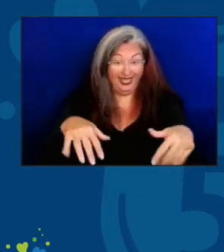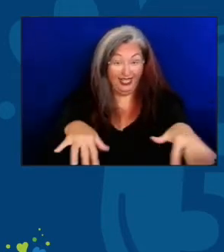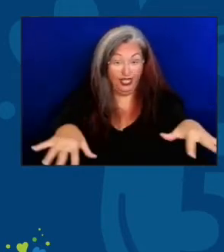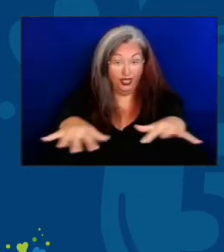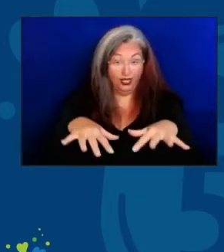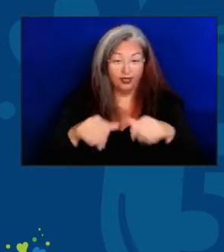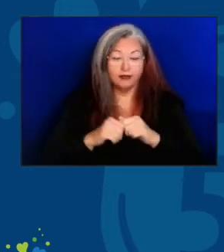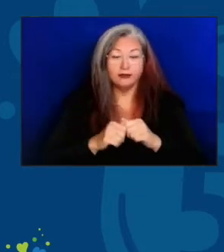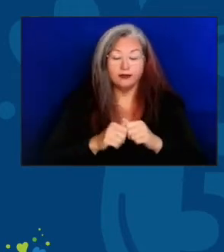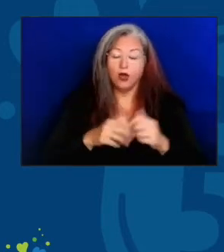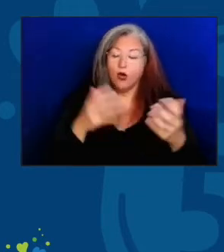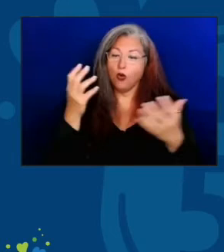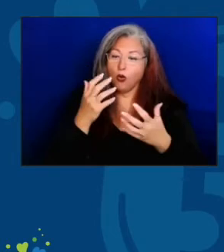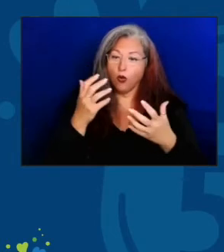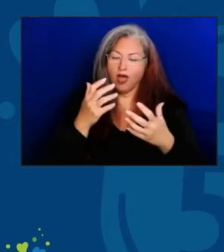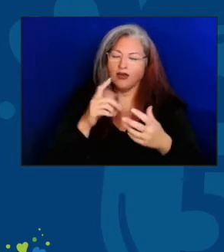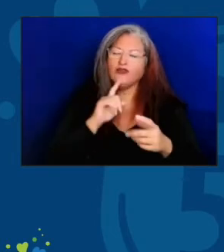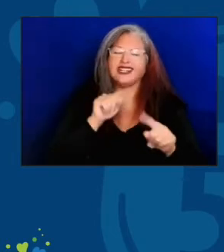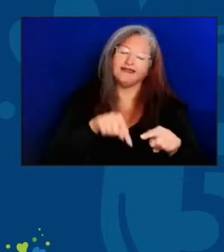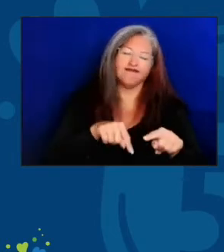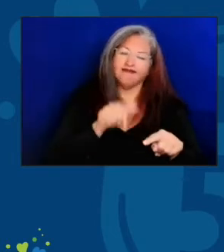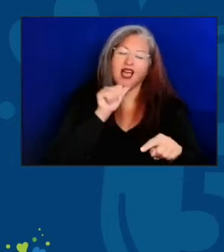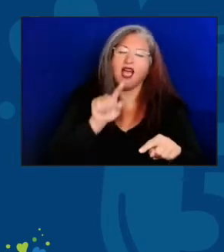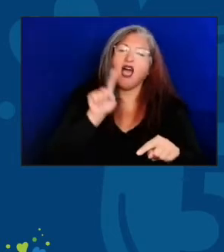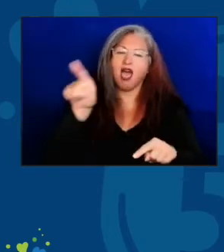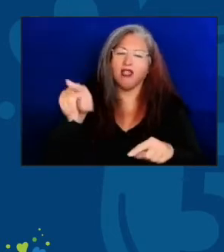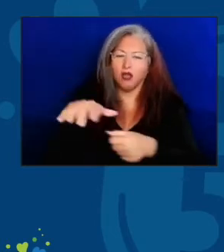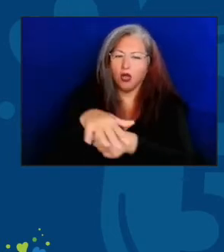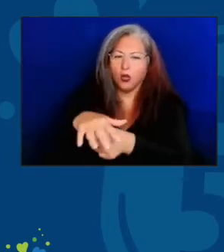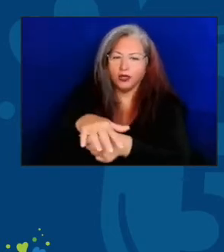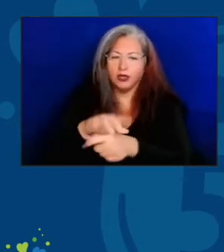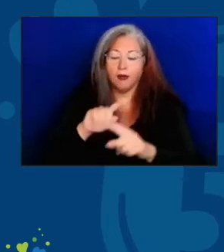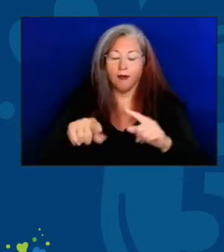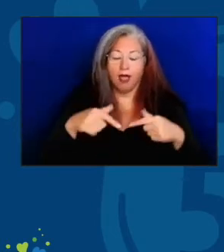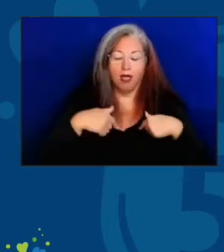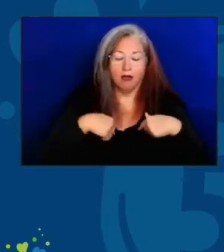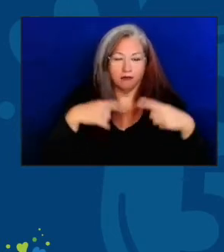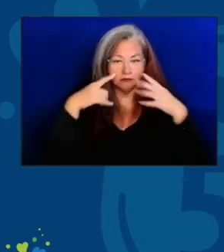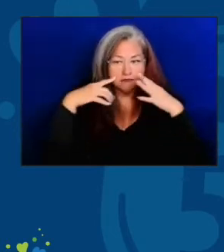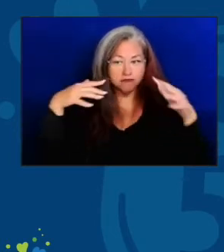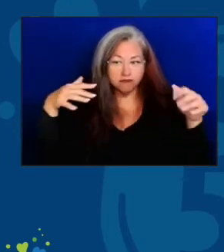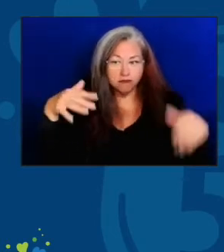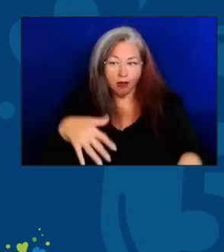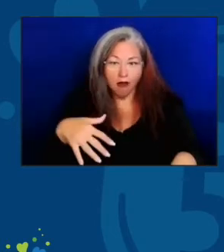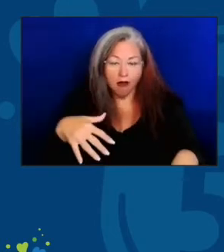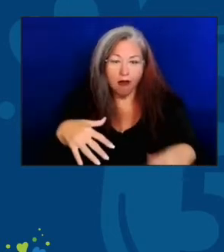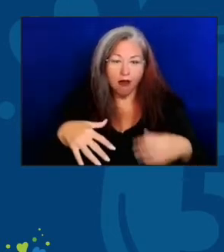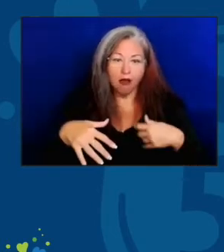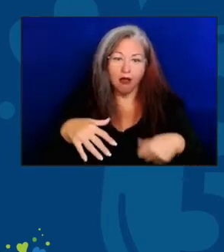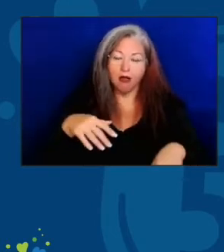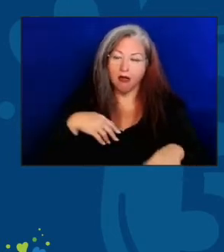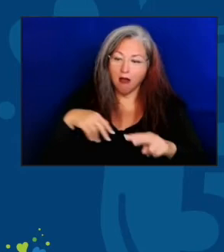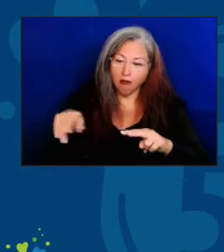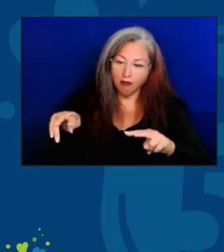In fact, at the other location. And I was stunned that they are doing